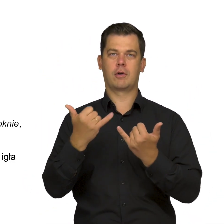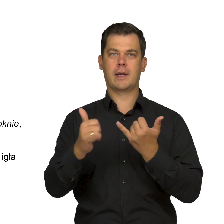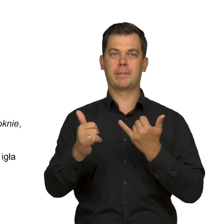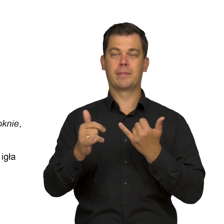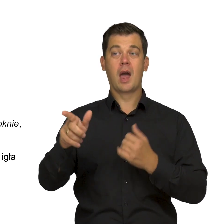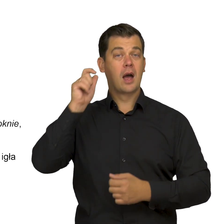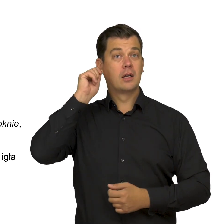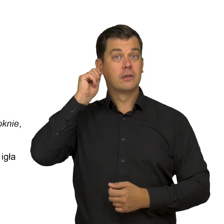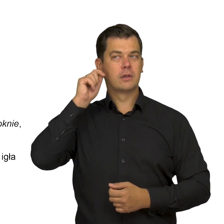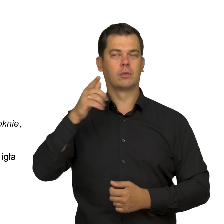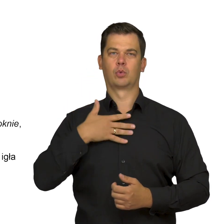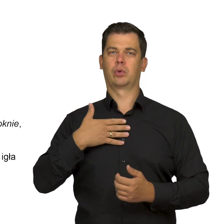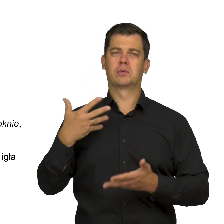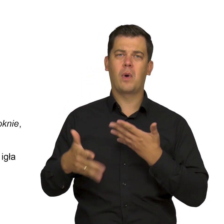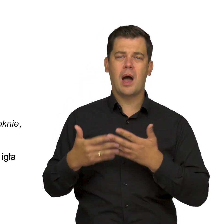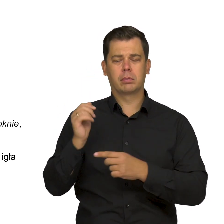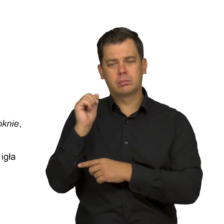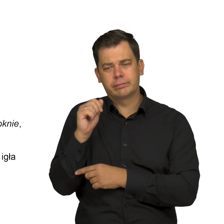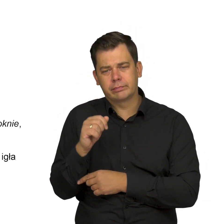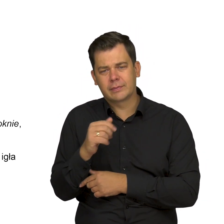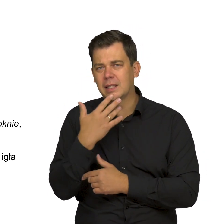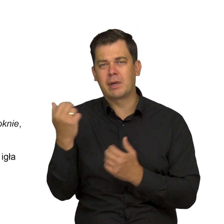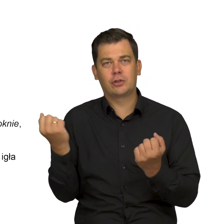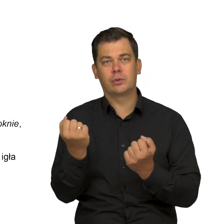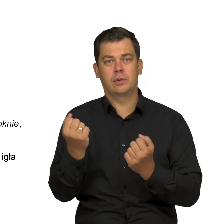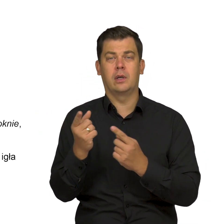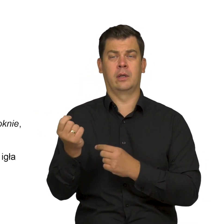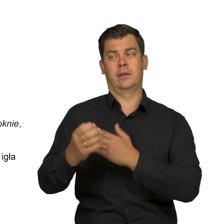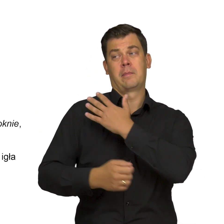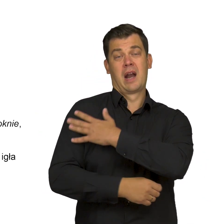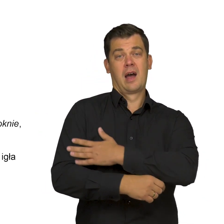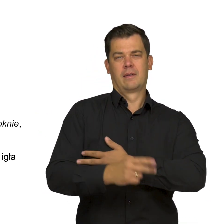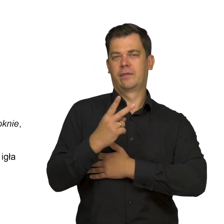The girl looks feeble and sickly. We see the right-hand side of her body and back.